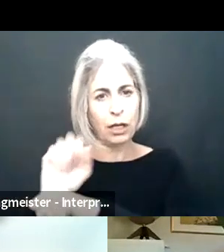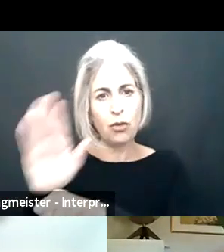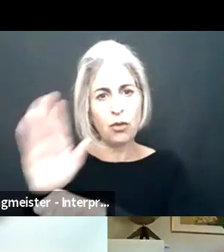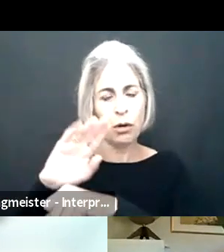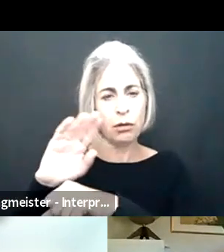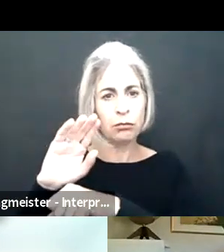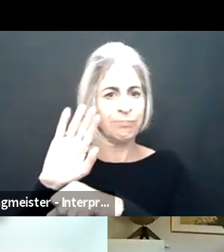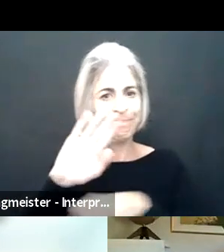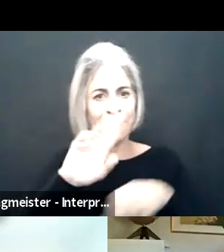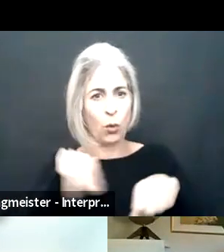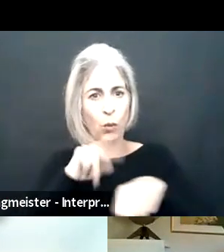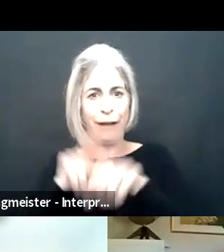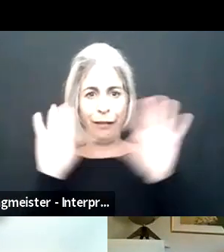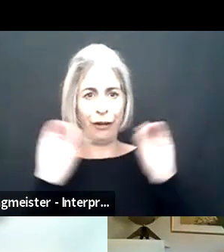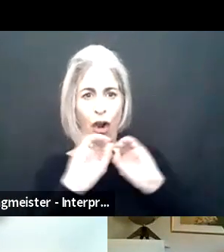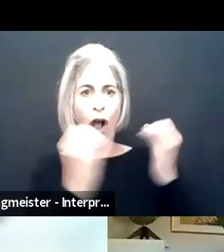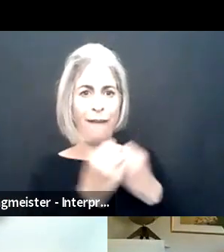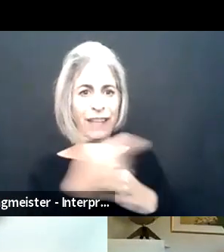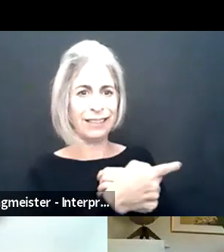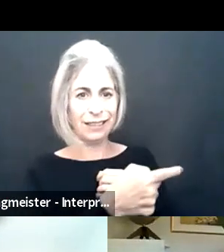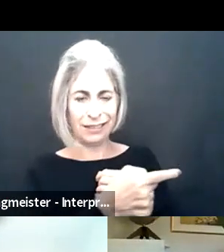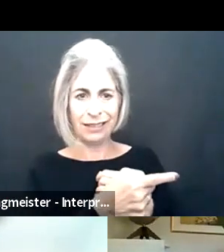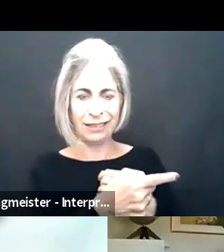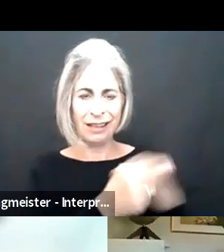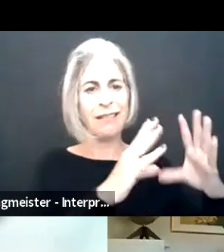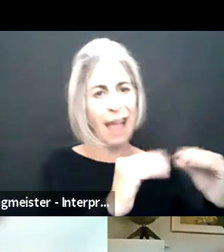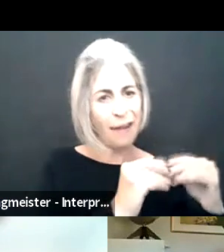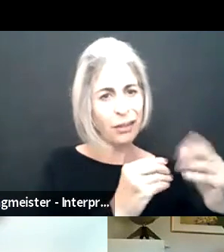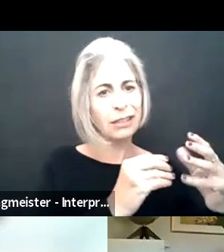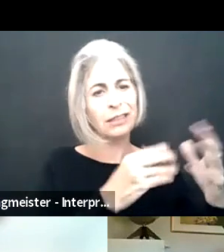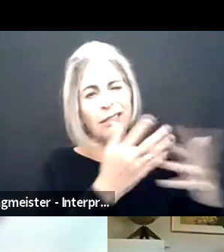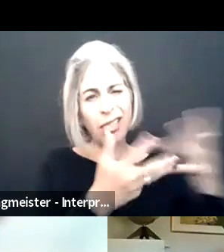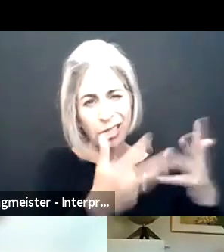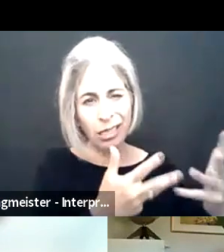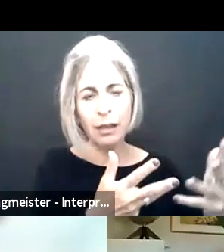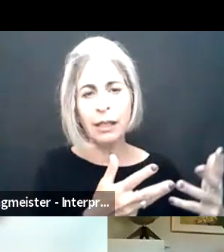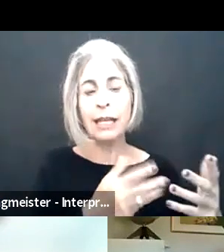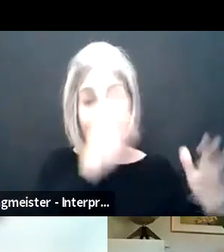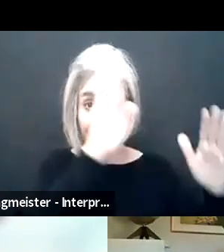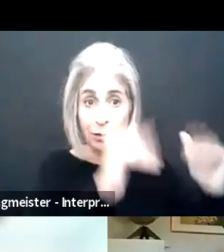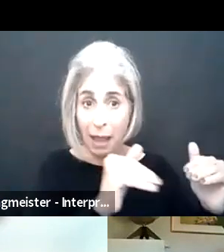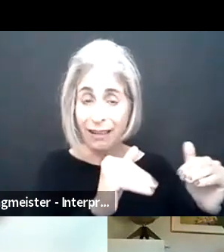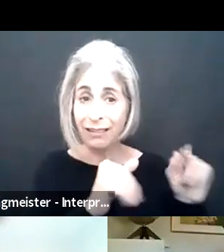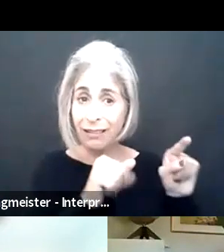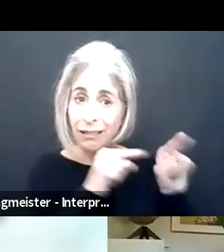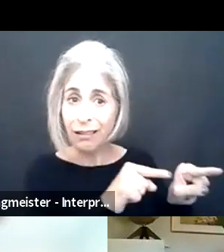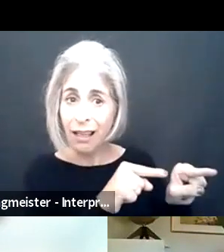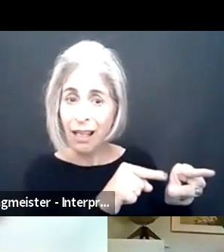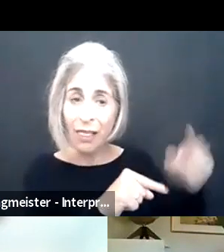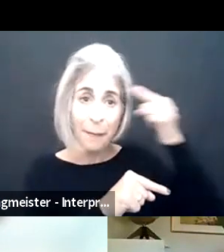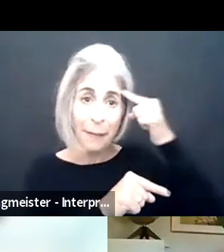For example, if you are expected to do certain work in your regular office